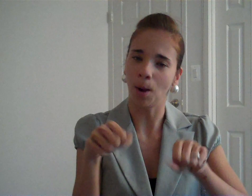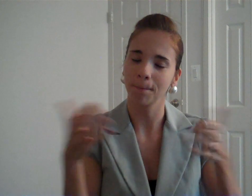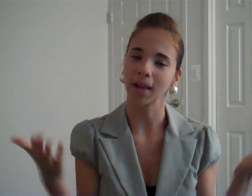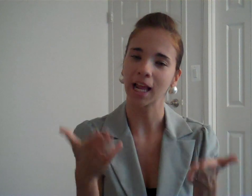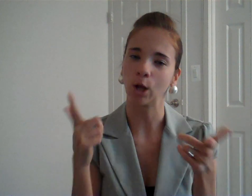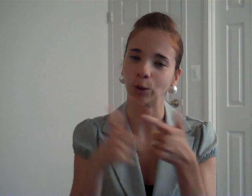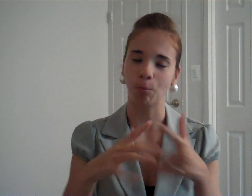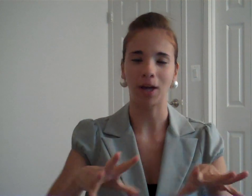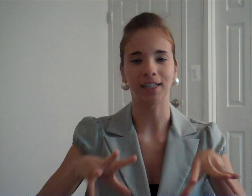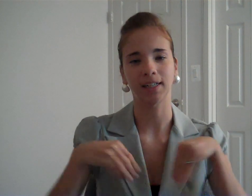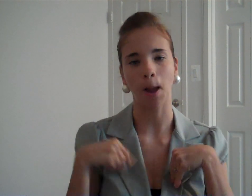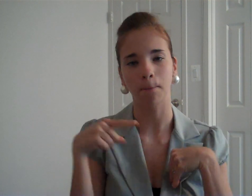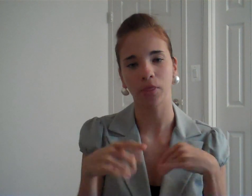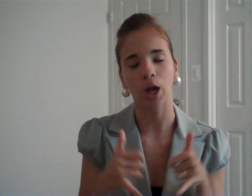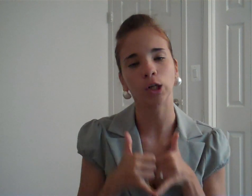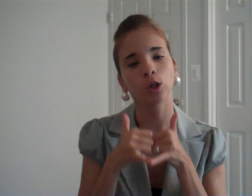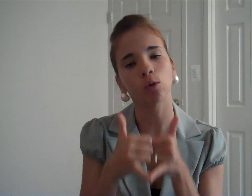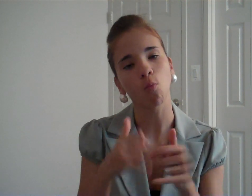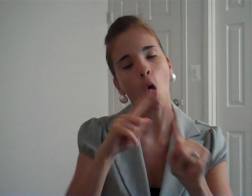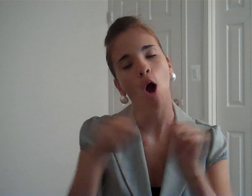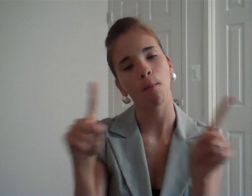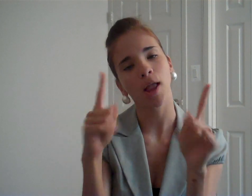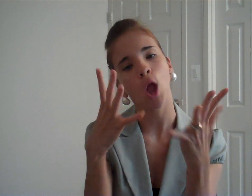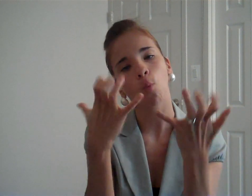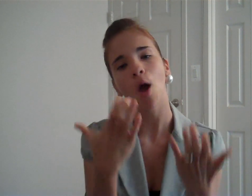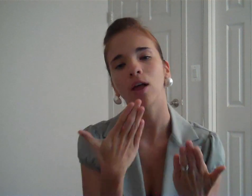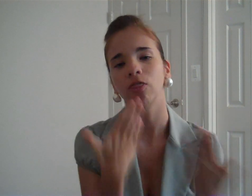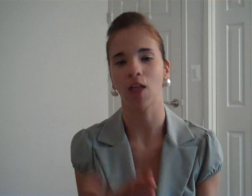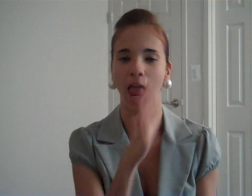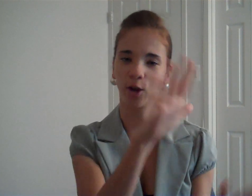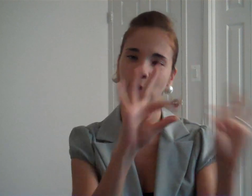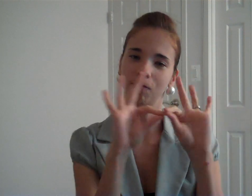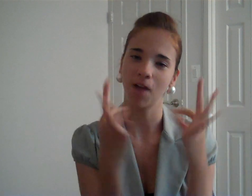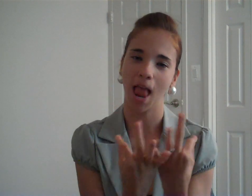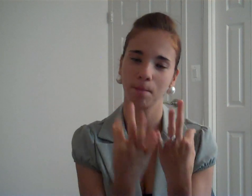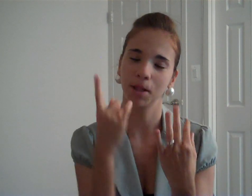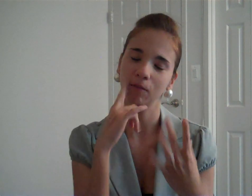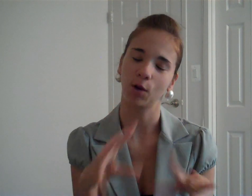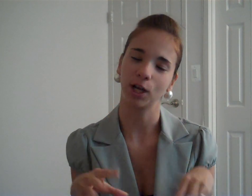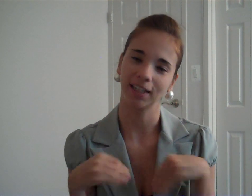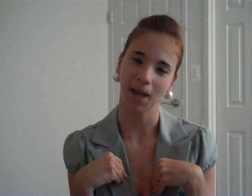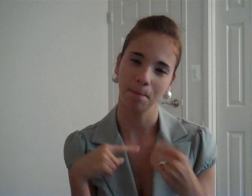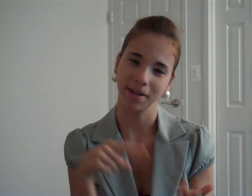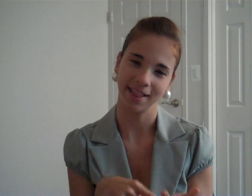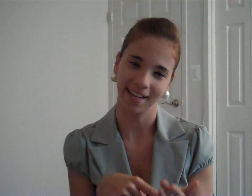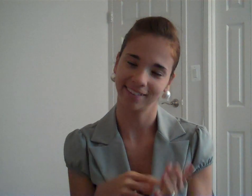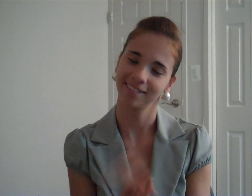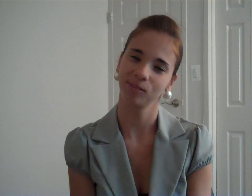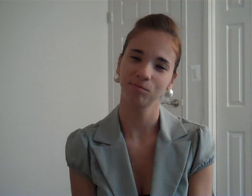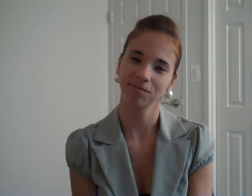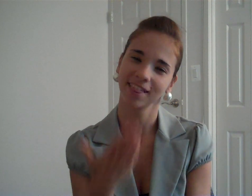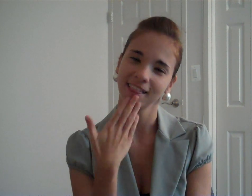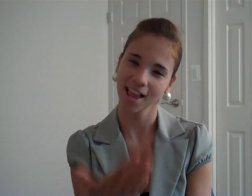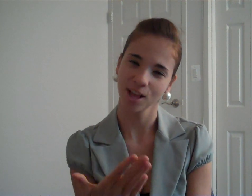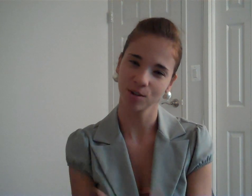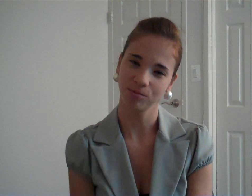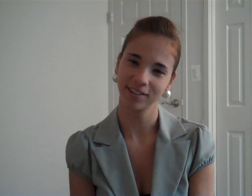accept this award...However, I would like to thank her family for accepting on behalf of her. Thank you.